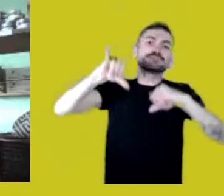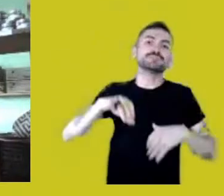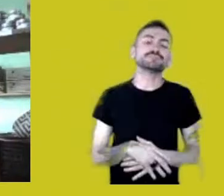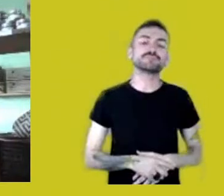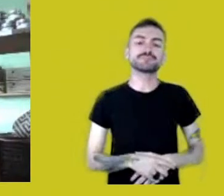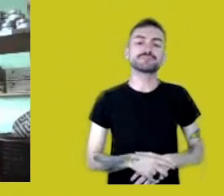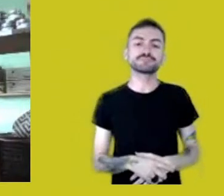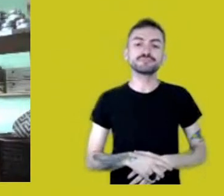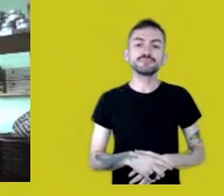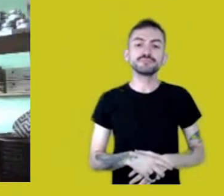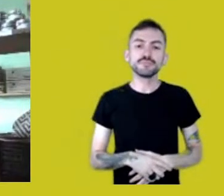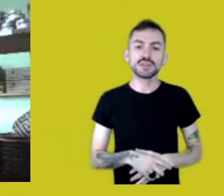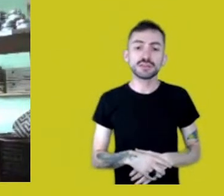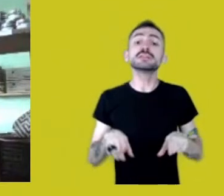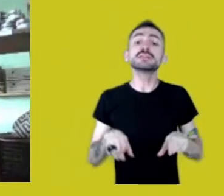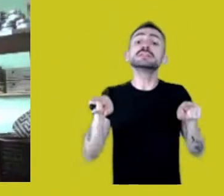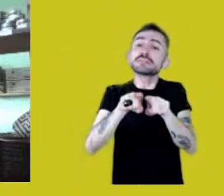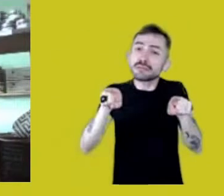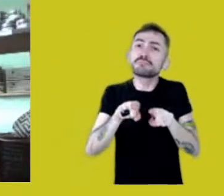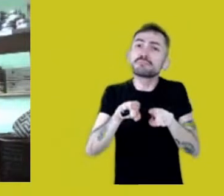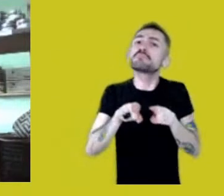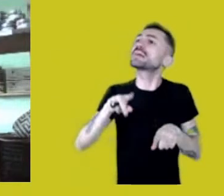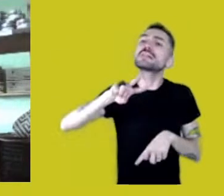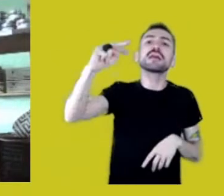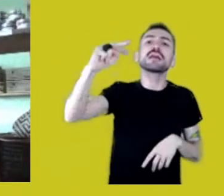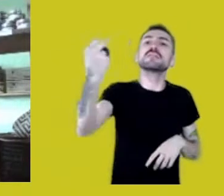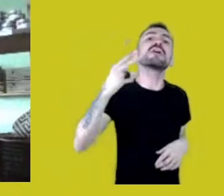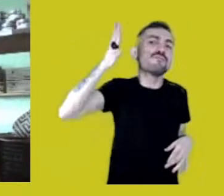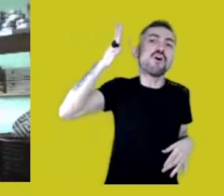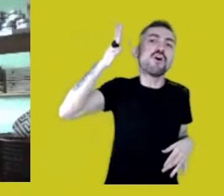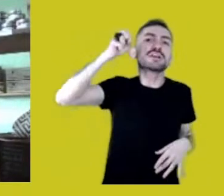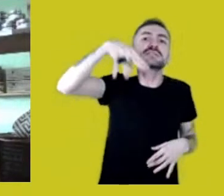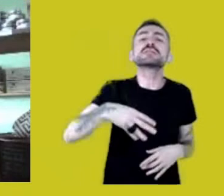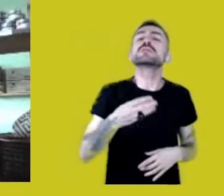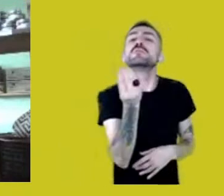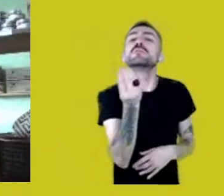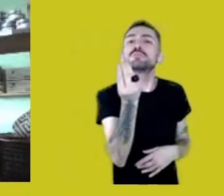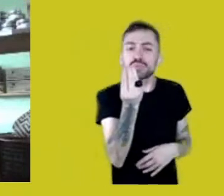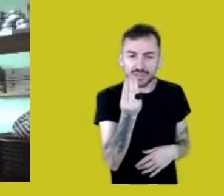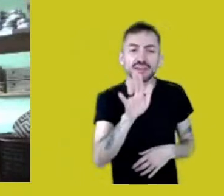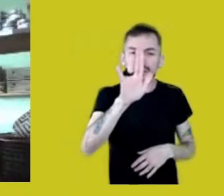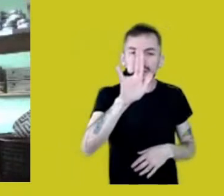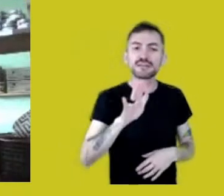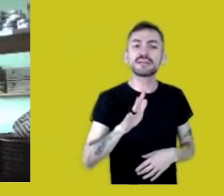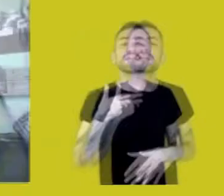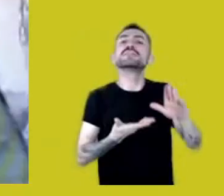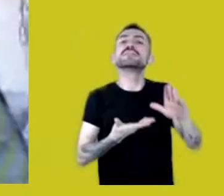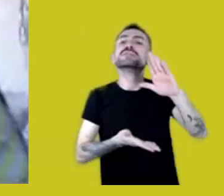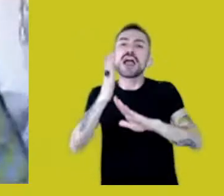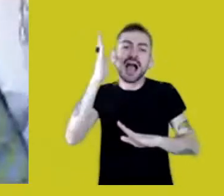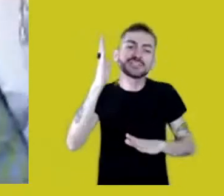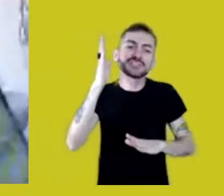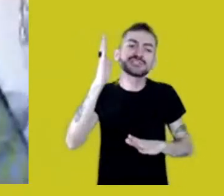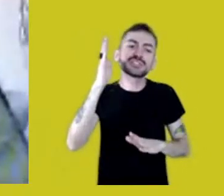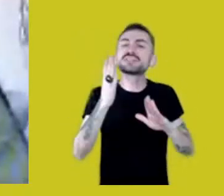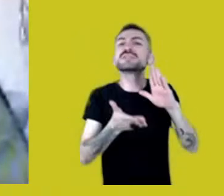to make our voice heard, because if we took a trip back